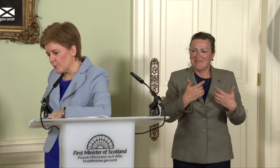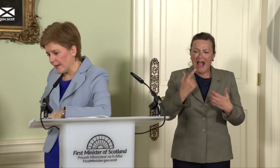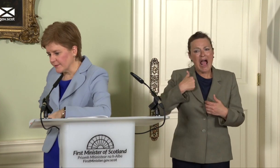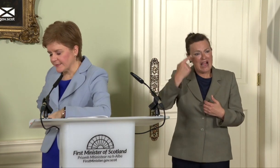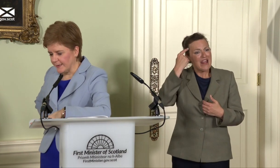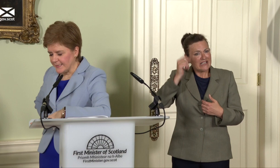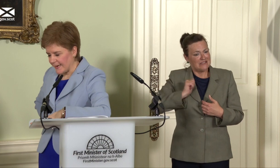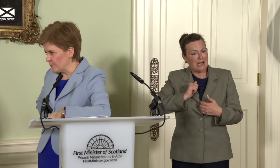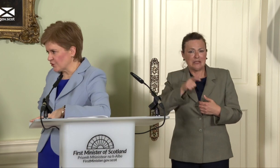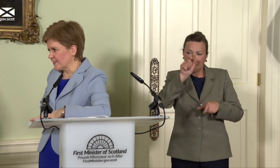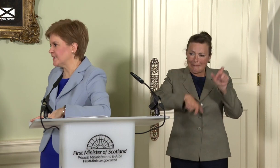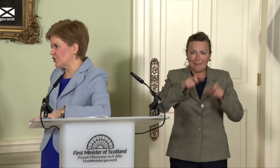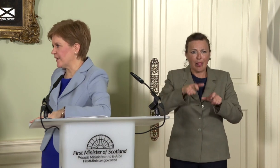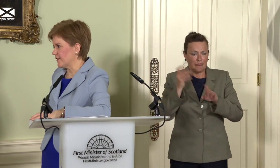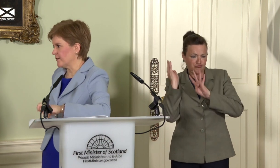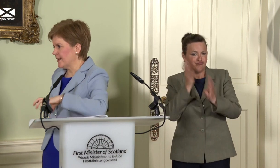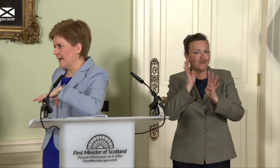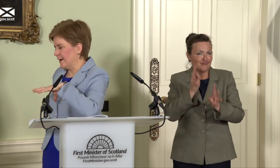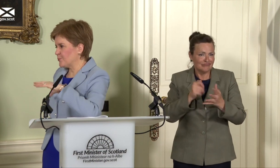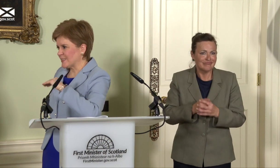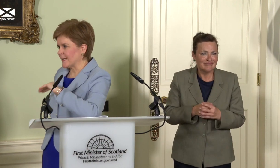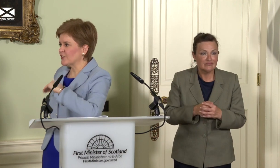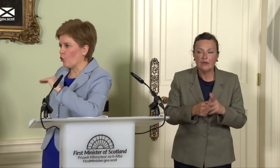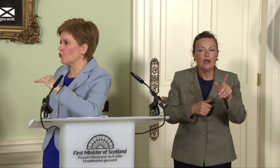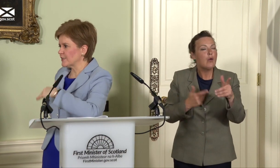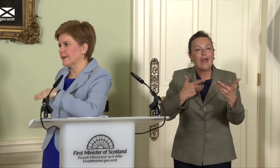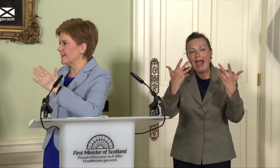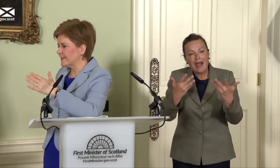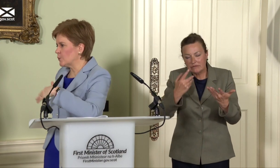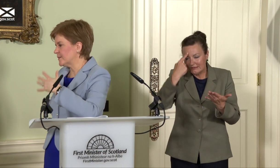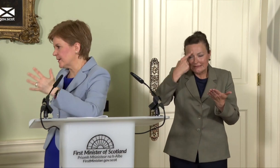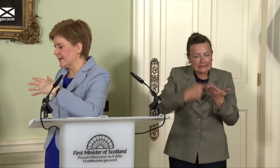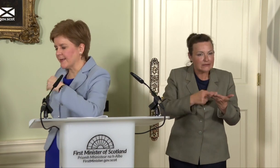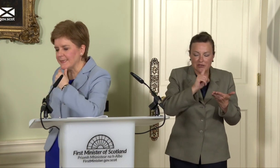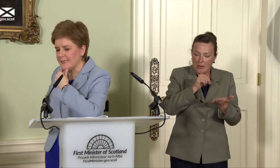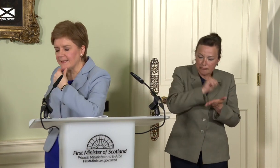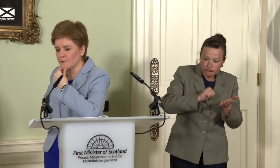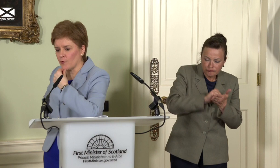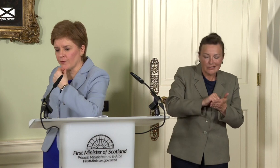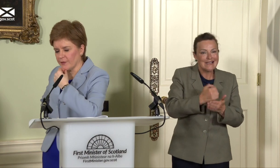we haven’t determined or decided yet the precise order and sequencing and dates for the